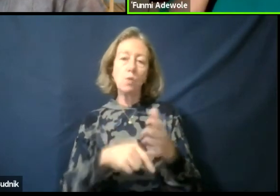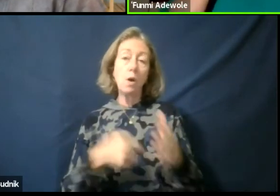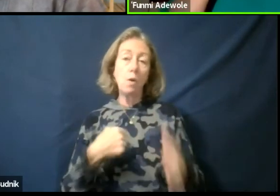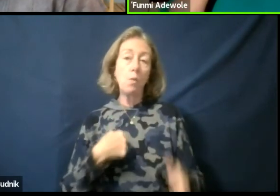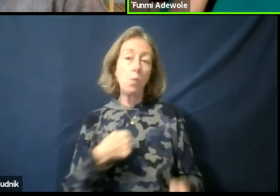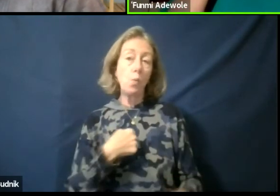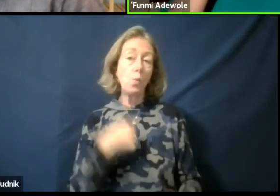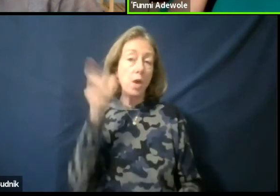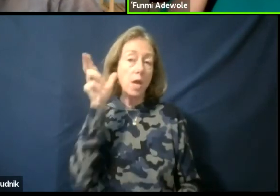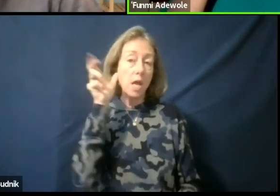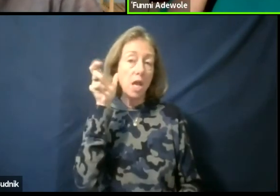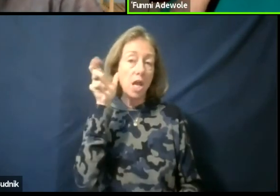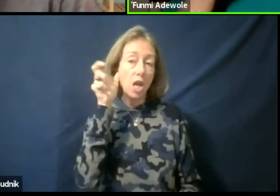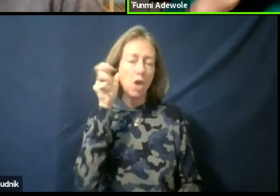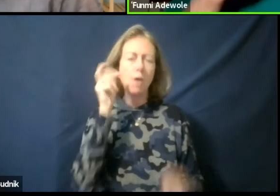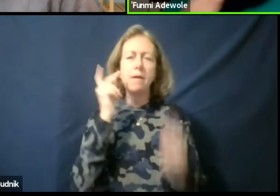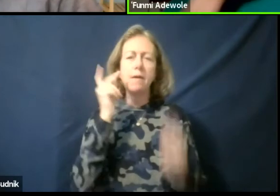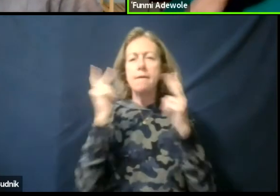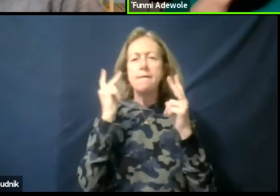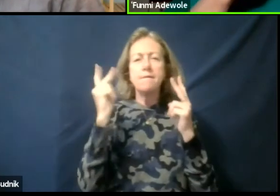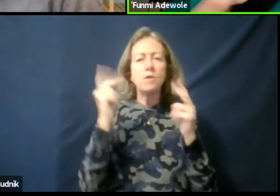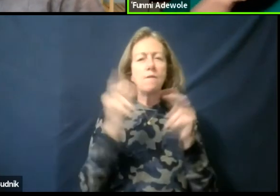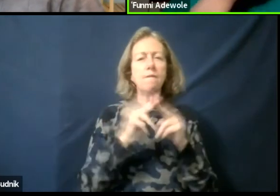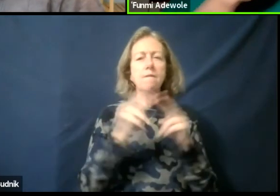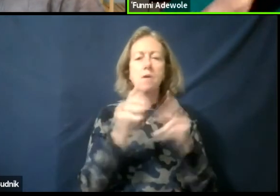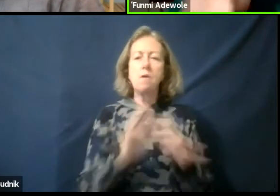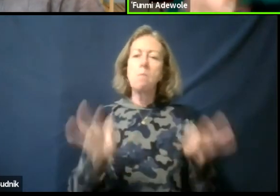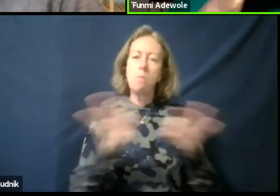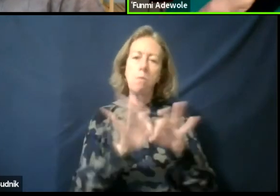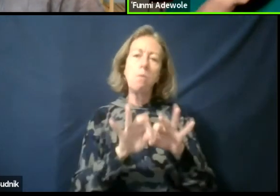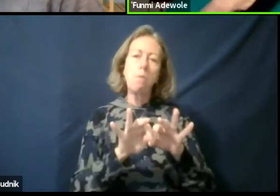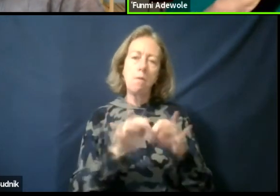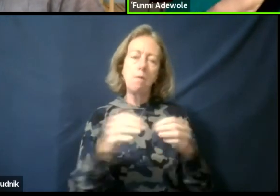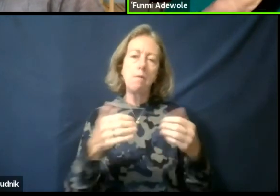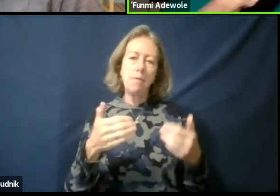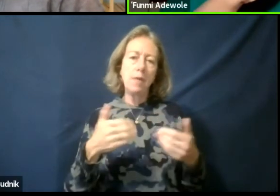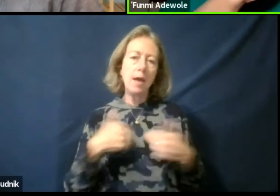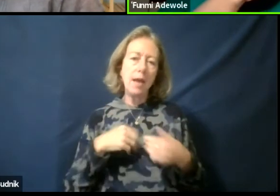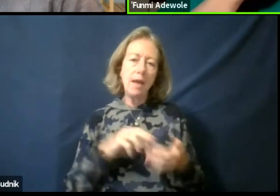So visuals are very important. They have meaning, like Taiwo was saying,